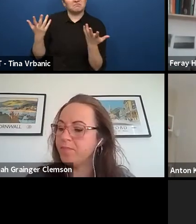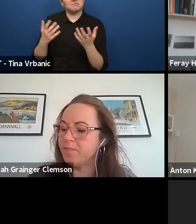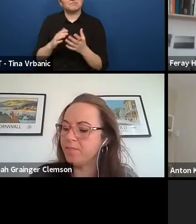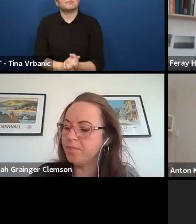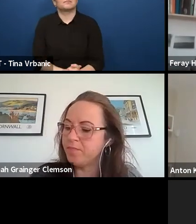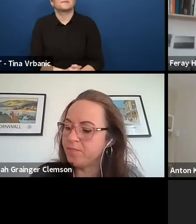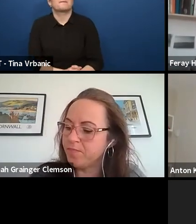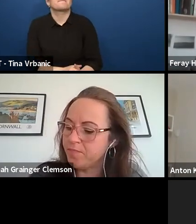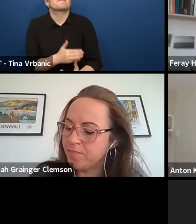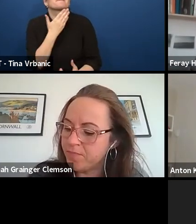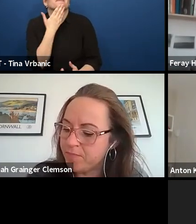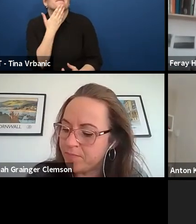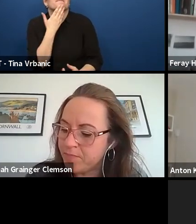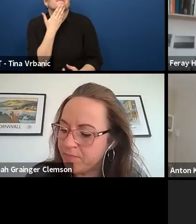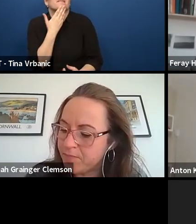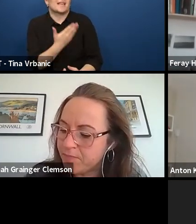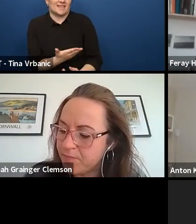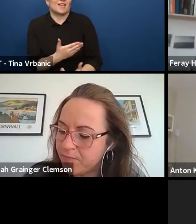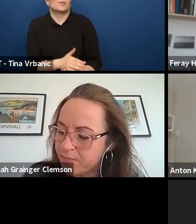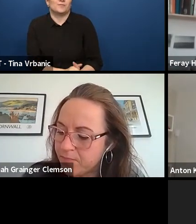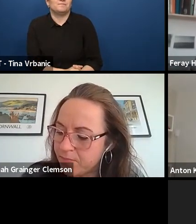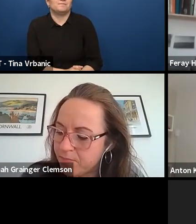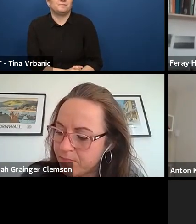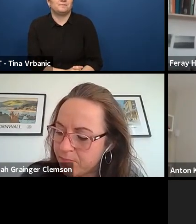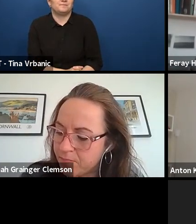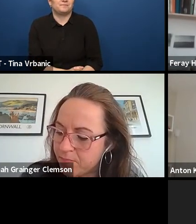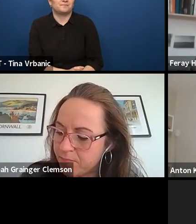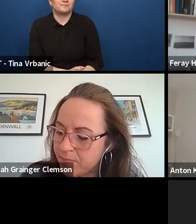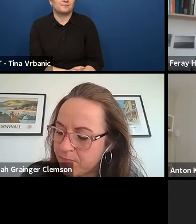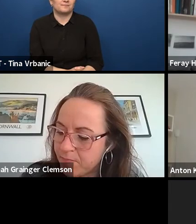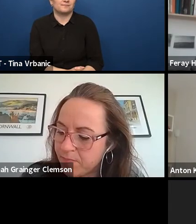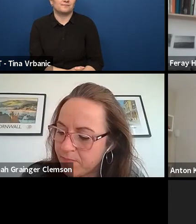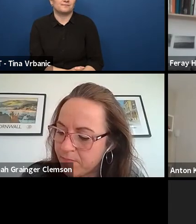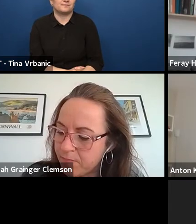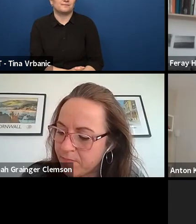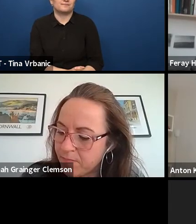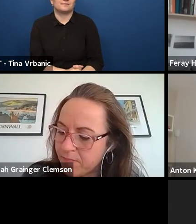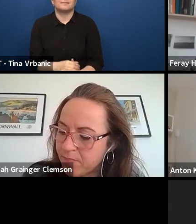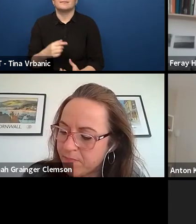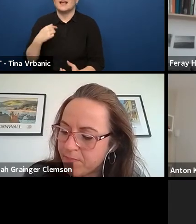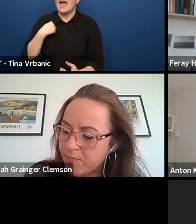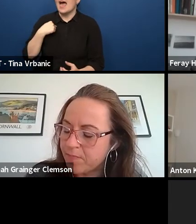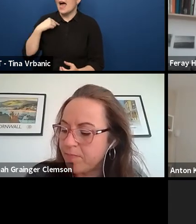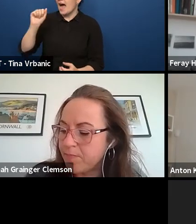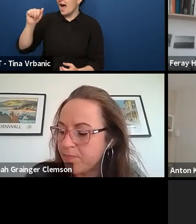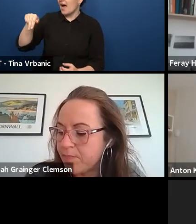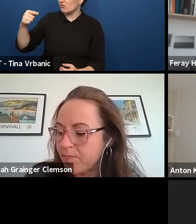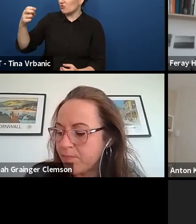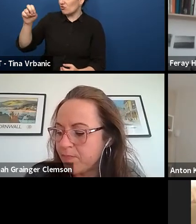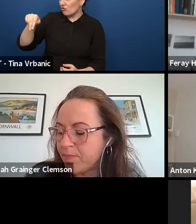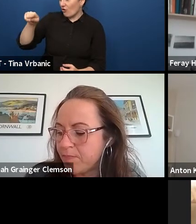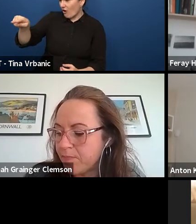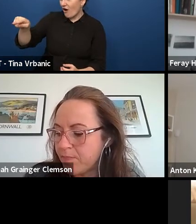Yeah. I like to pick up on what Anton actually said about inviting early on.